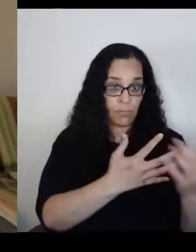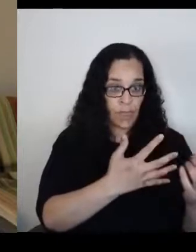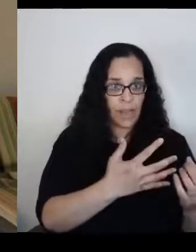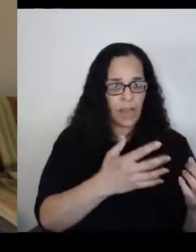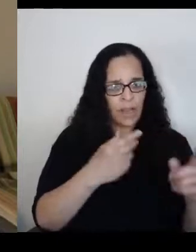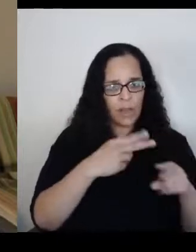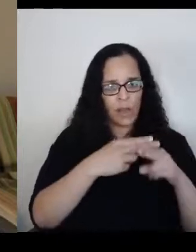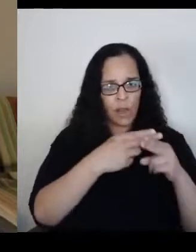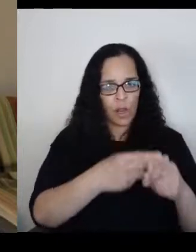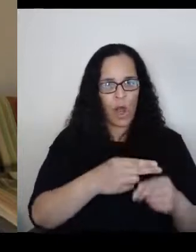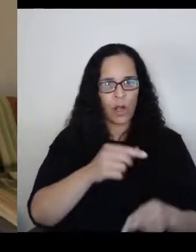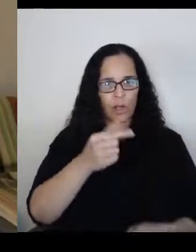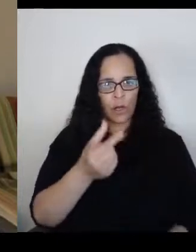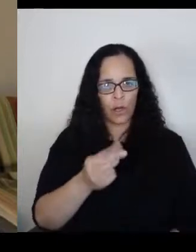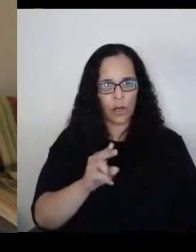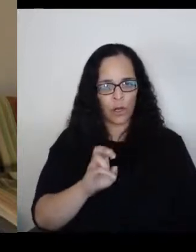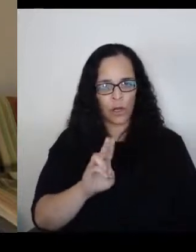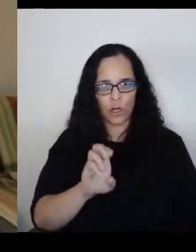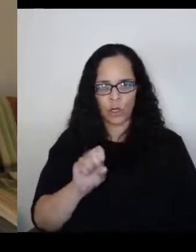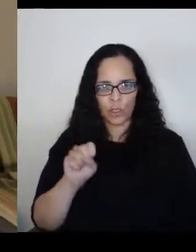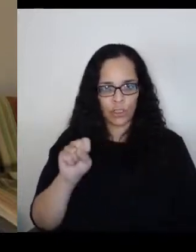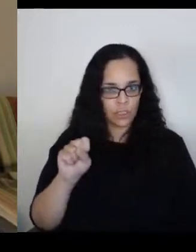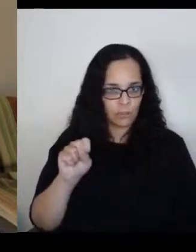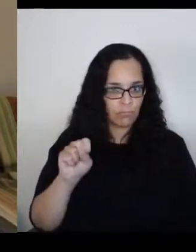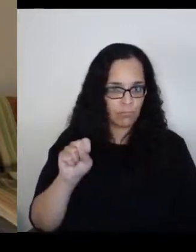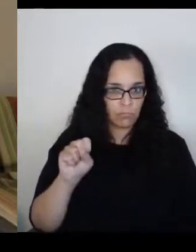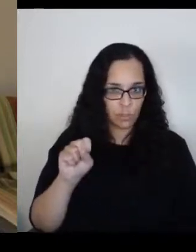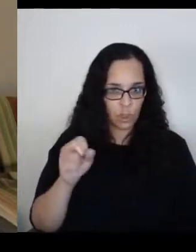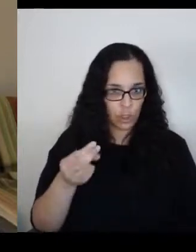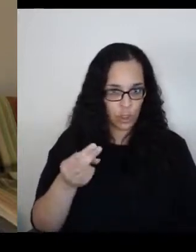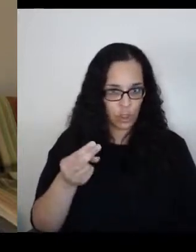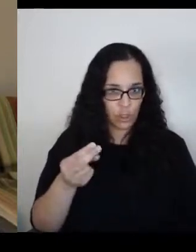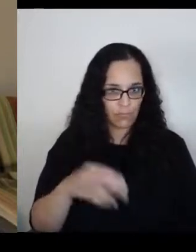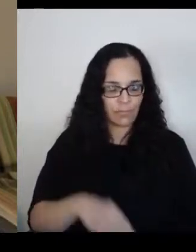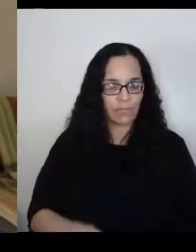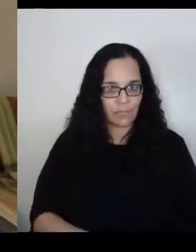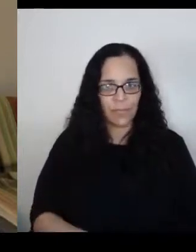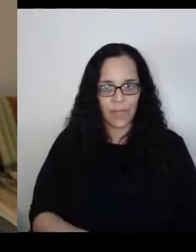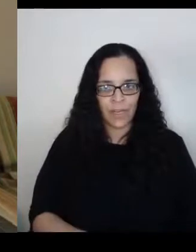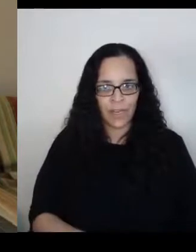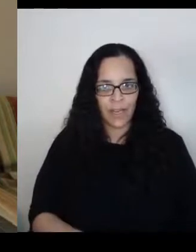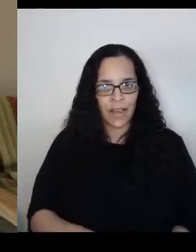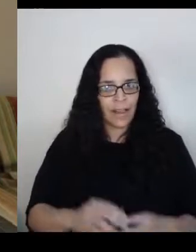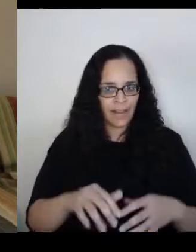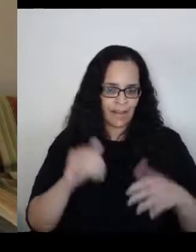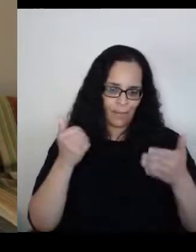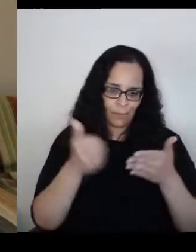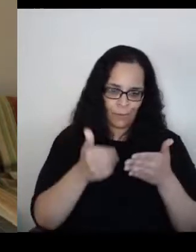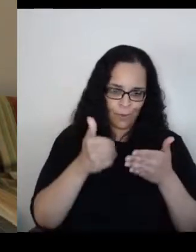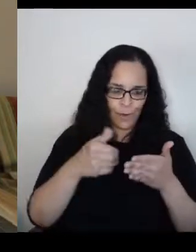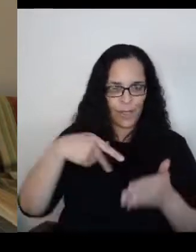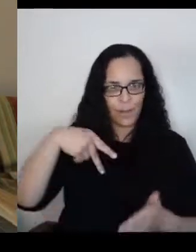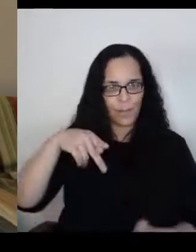At the foothills of the Pyrenees mountains. Conditions were horrible